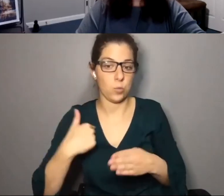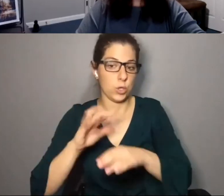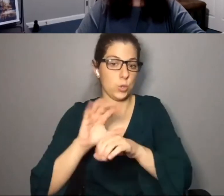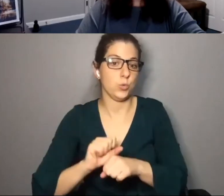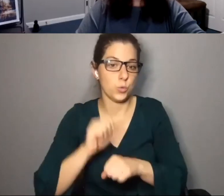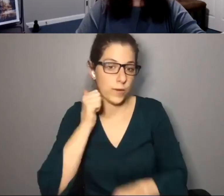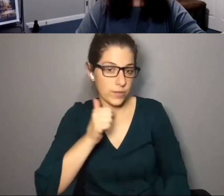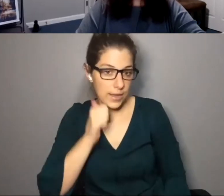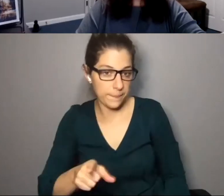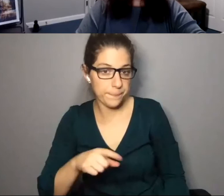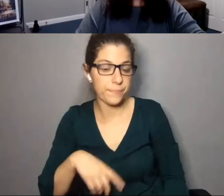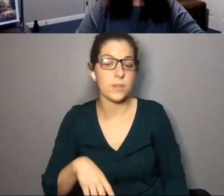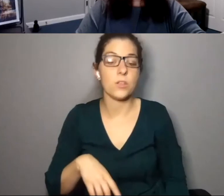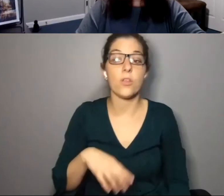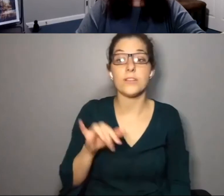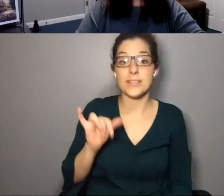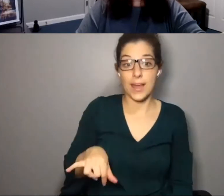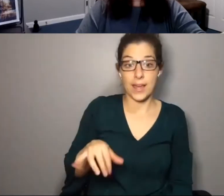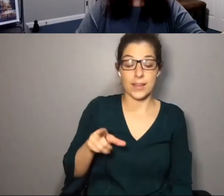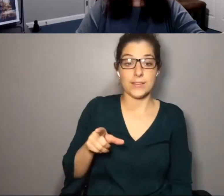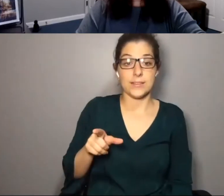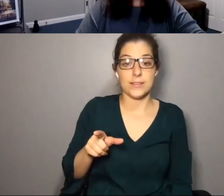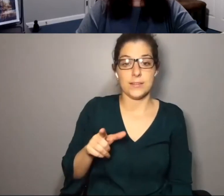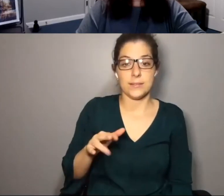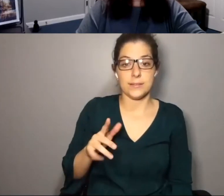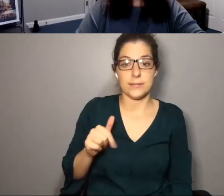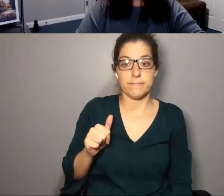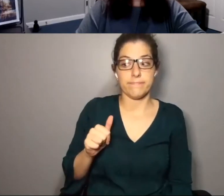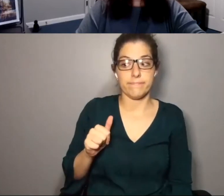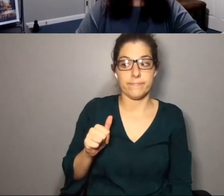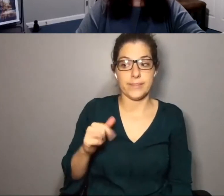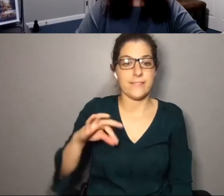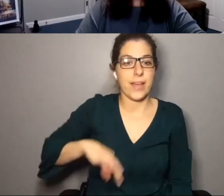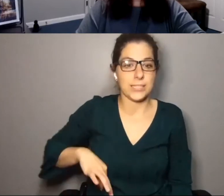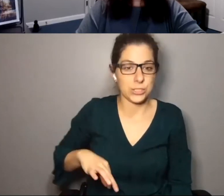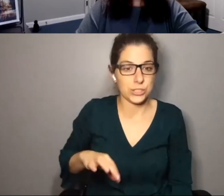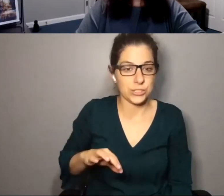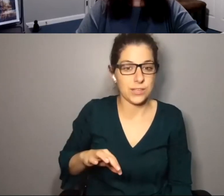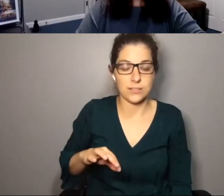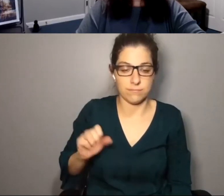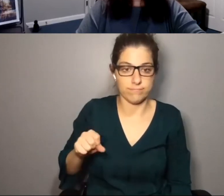as opposed to the New York City consten strayings centration that we are used to